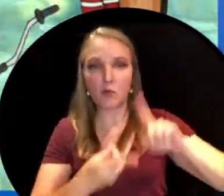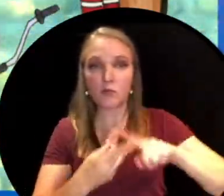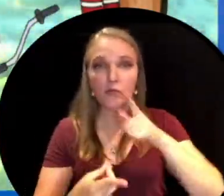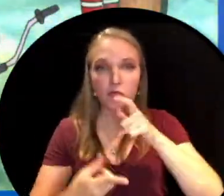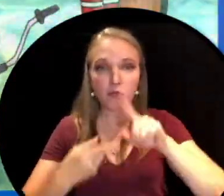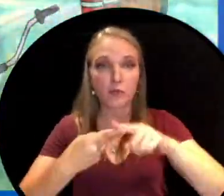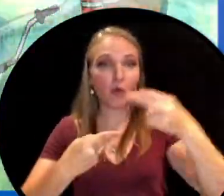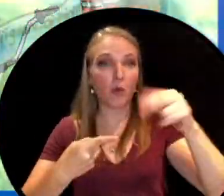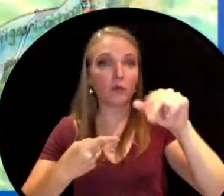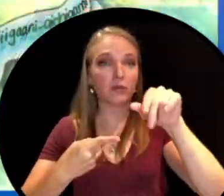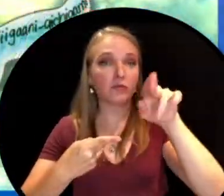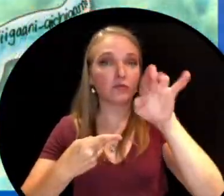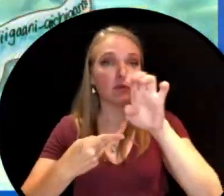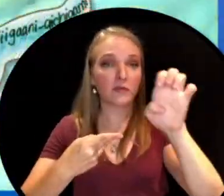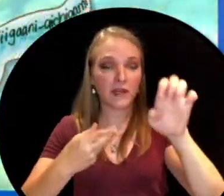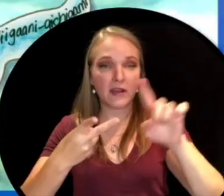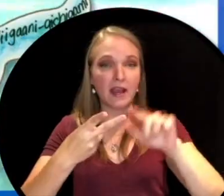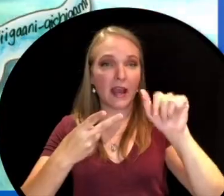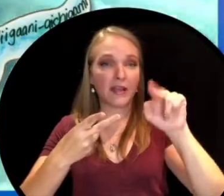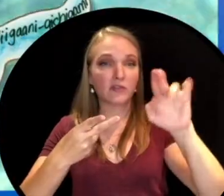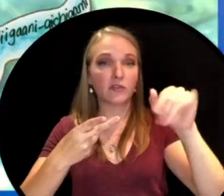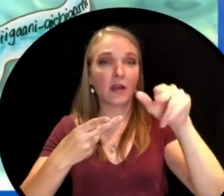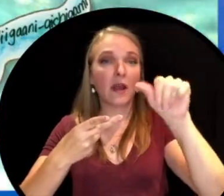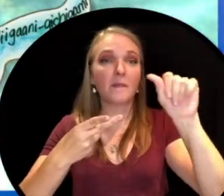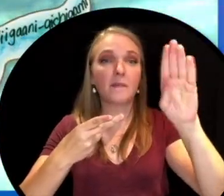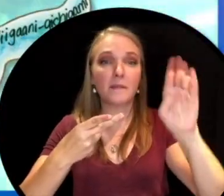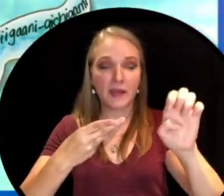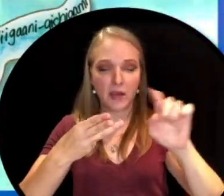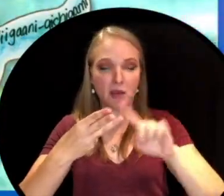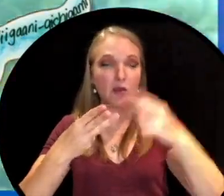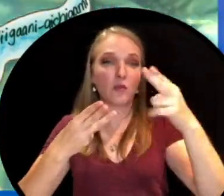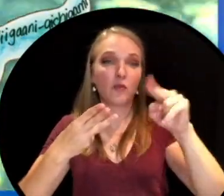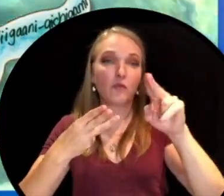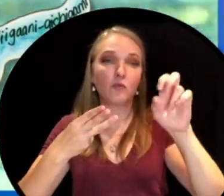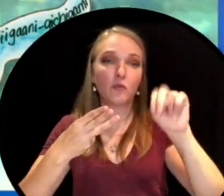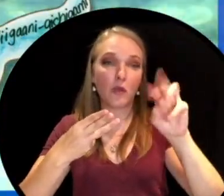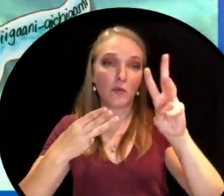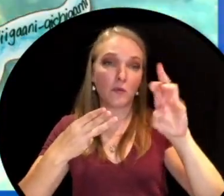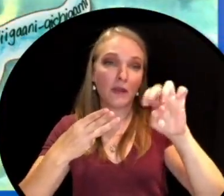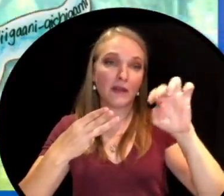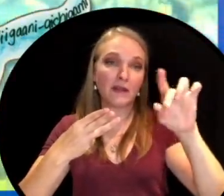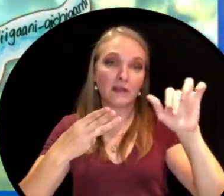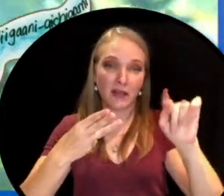It is the traditional territory of the Haudenosaunee, the Ahnisnaabe, the Huron-Wendat